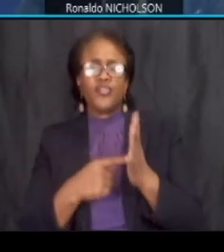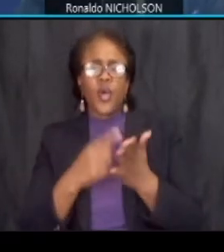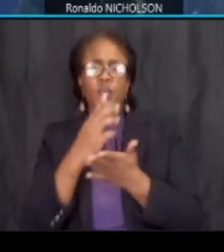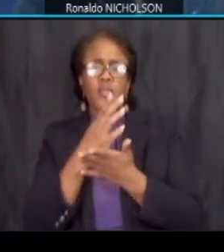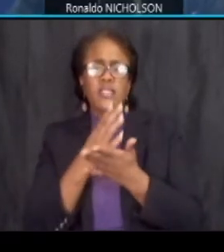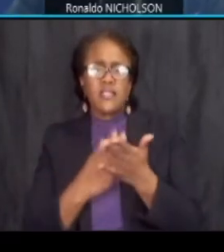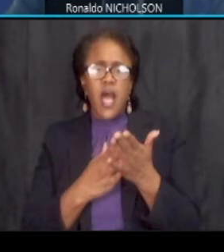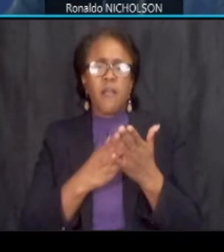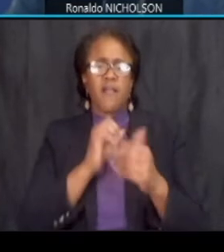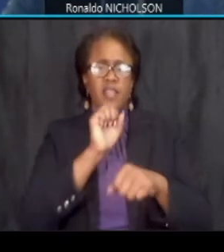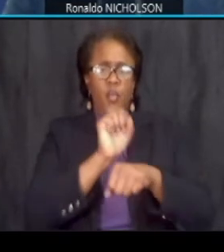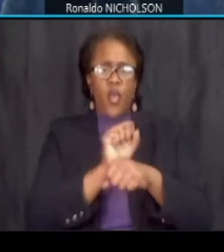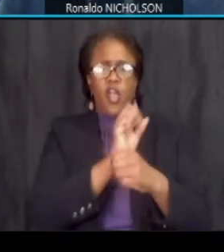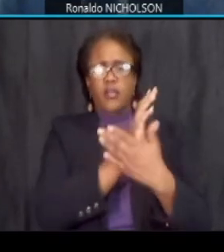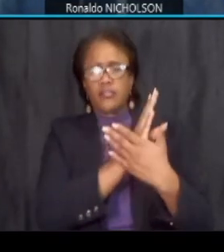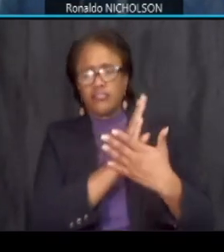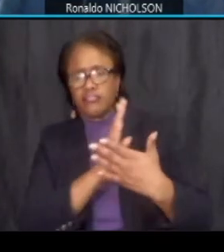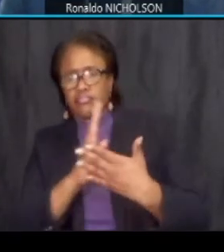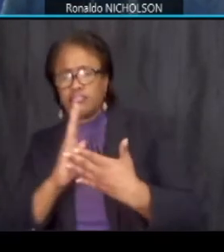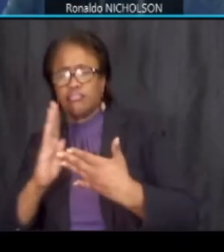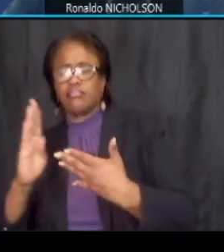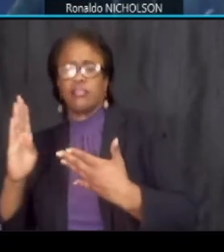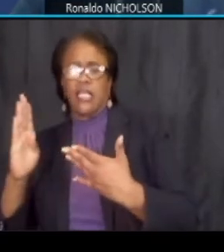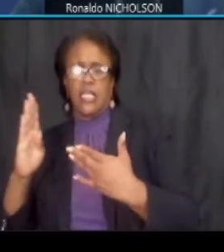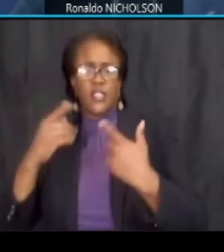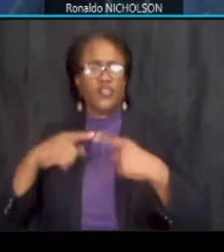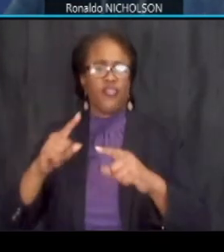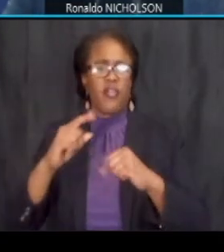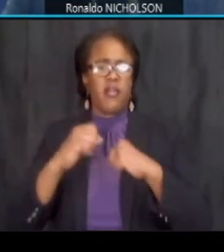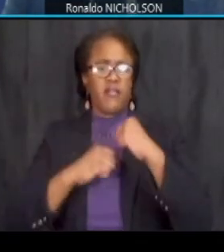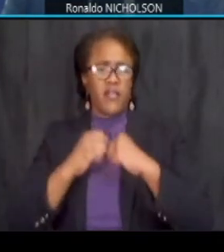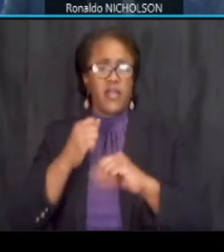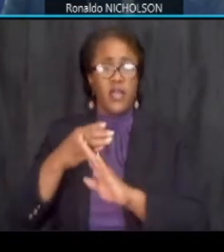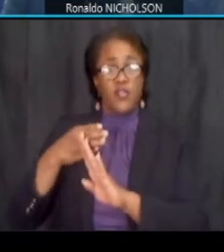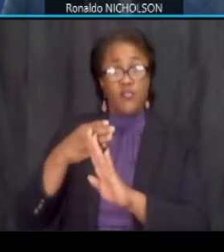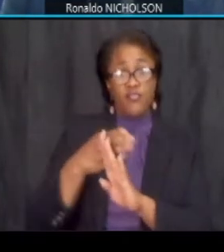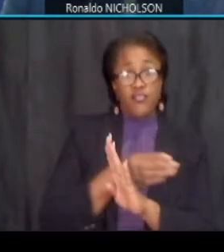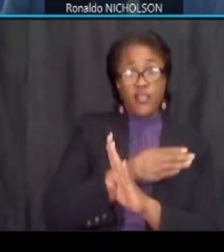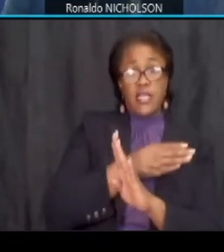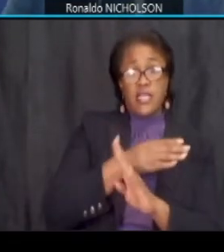during construction the pre-phase will begin next year as i stated we